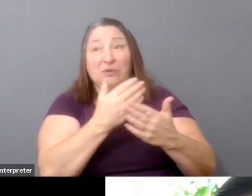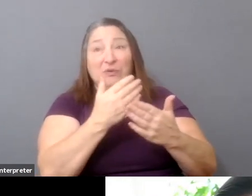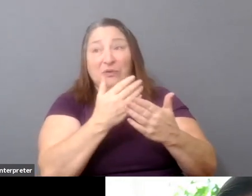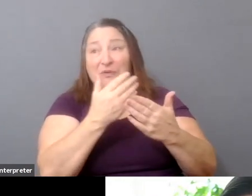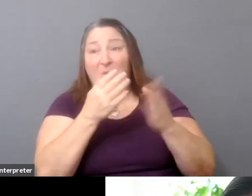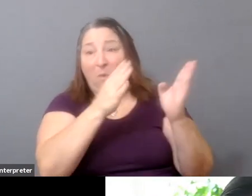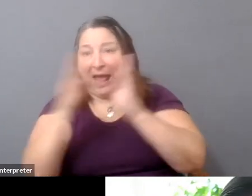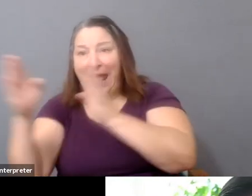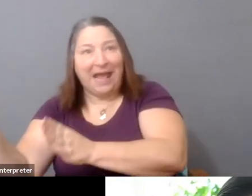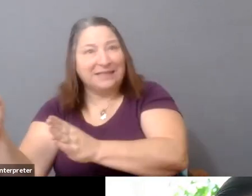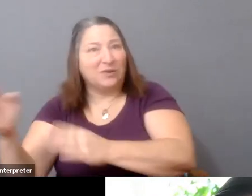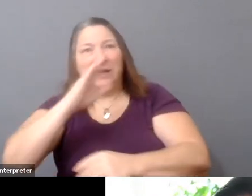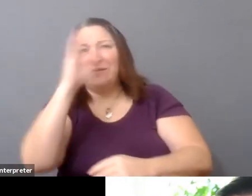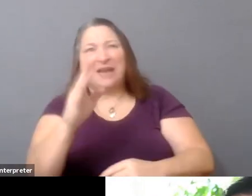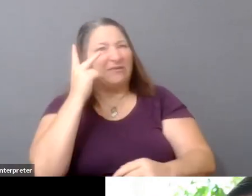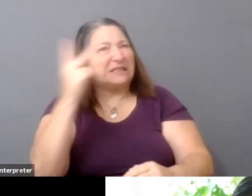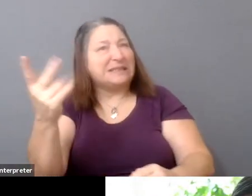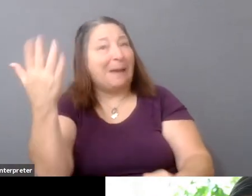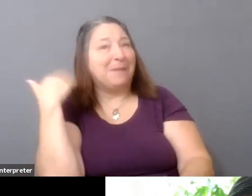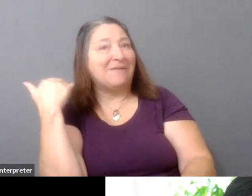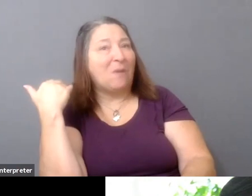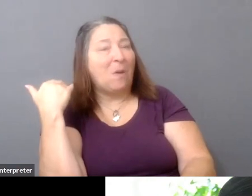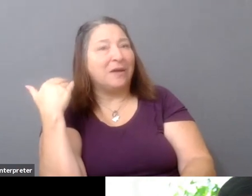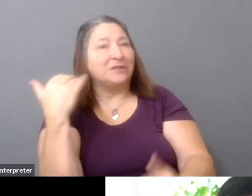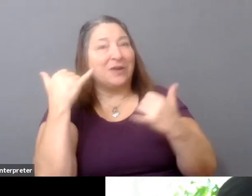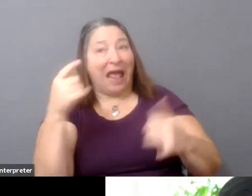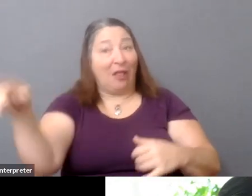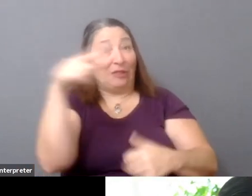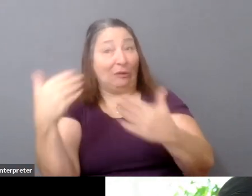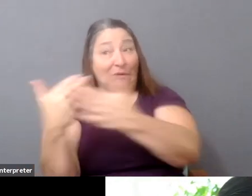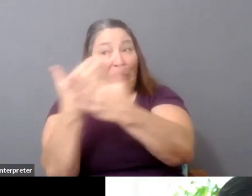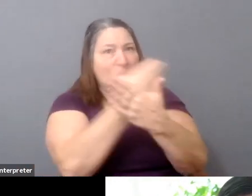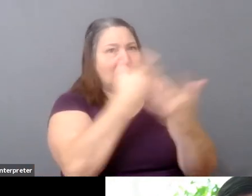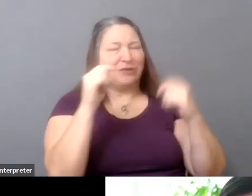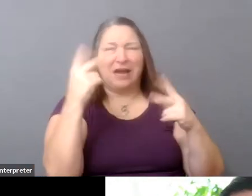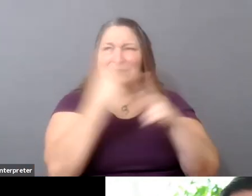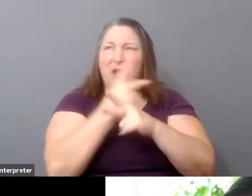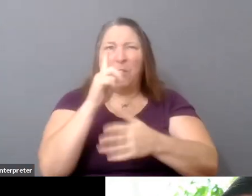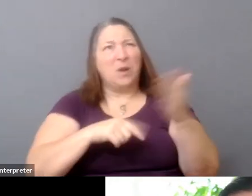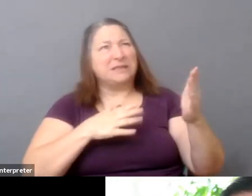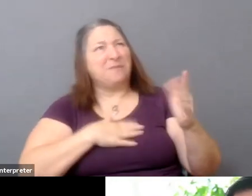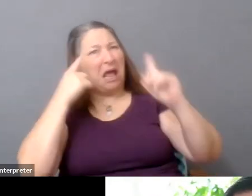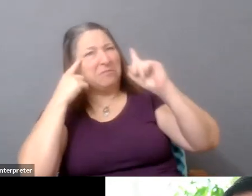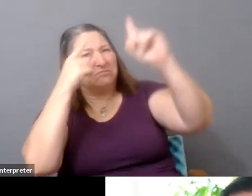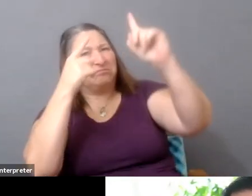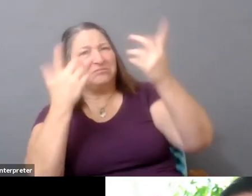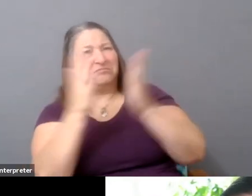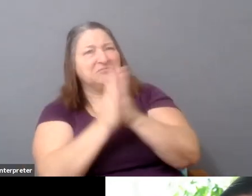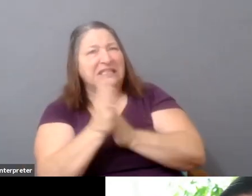And they themselves are trying to figure out what their own incentives are, and they themselves are finding themselves competing against--